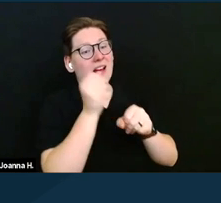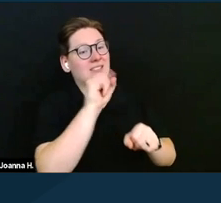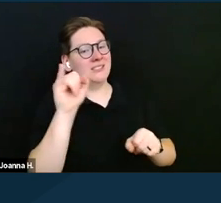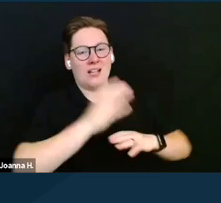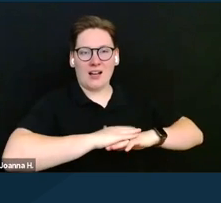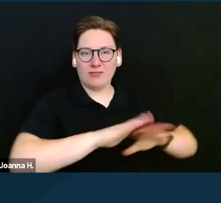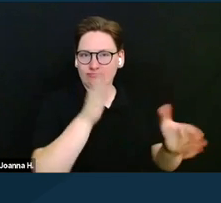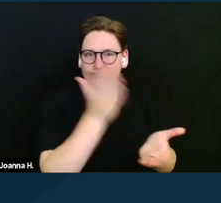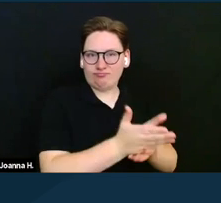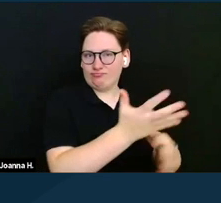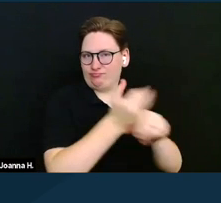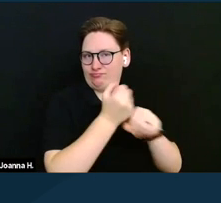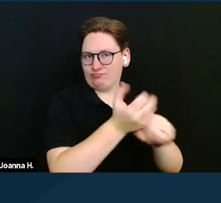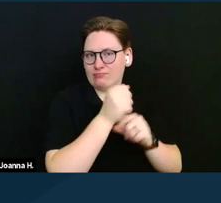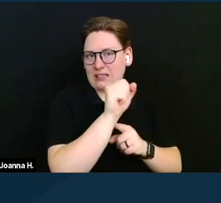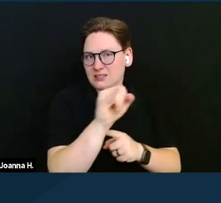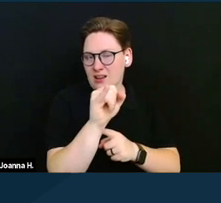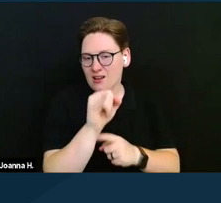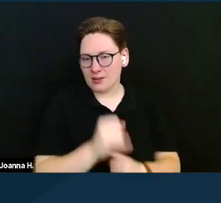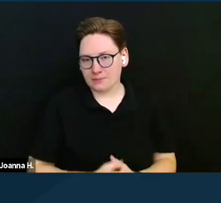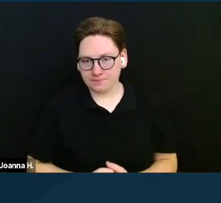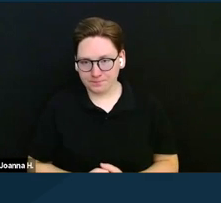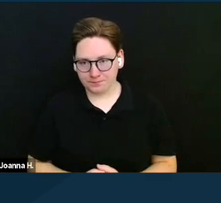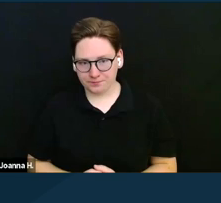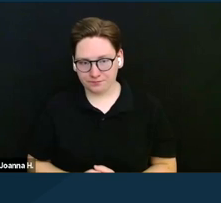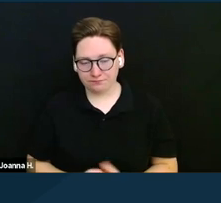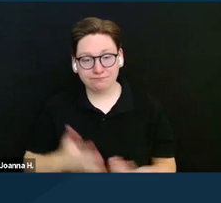So if the non-SSI spouse has saved